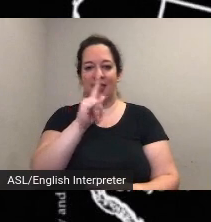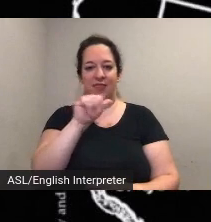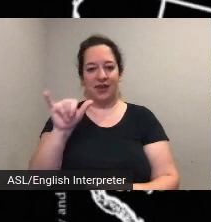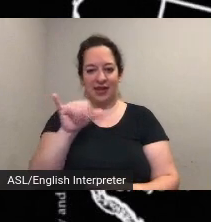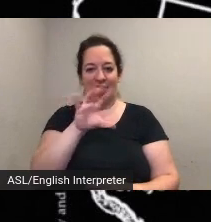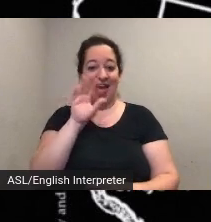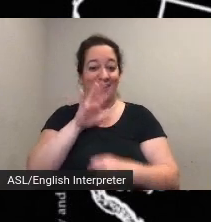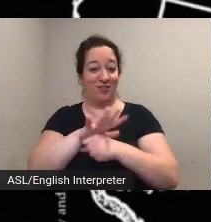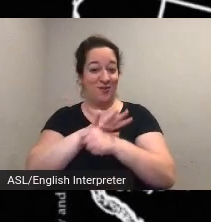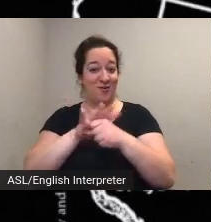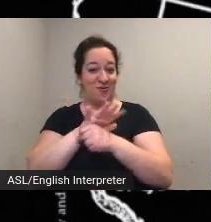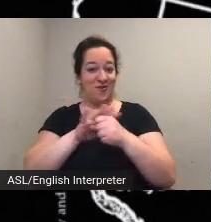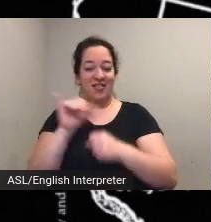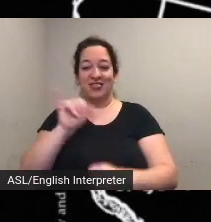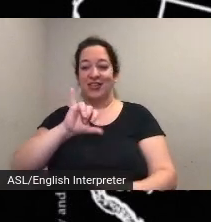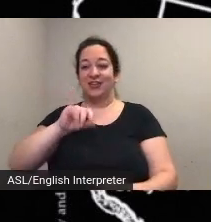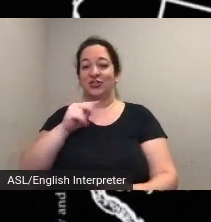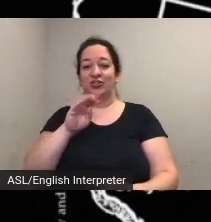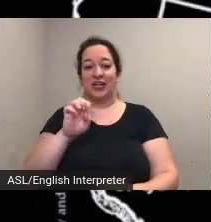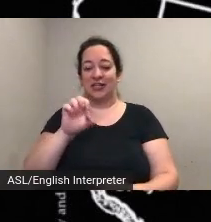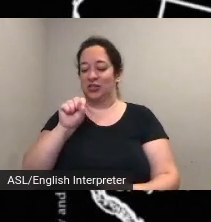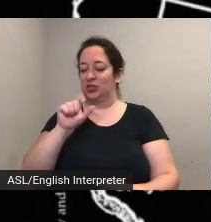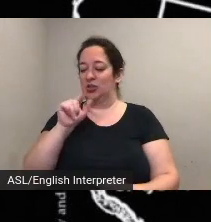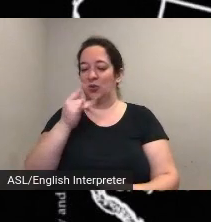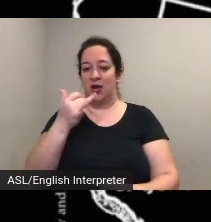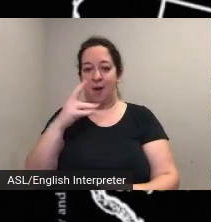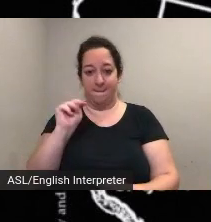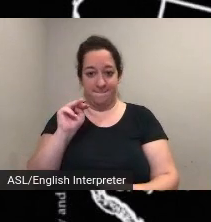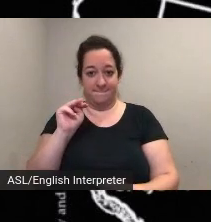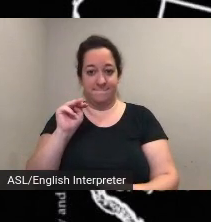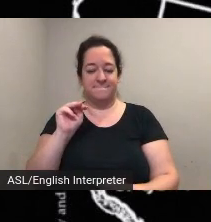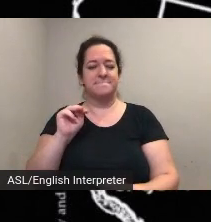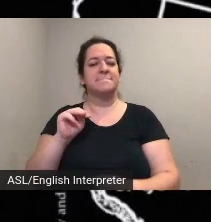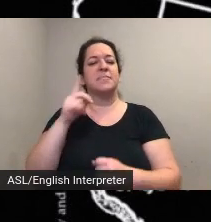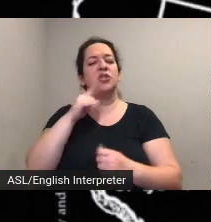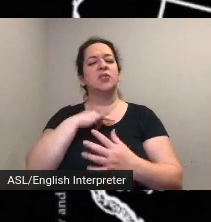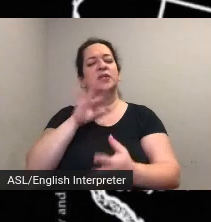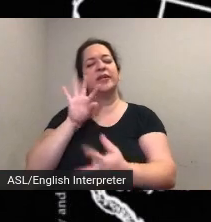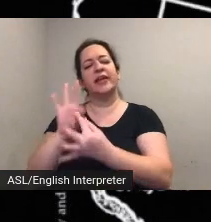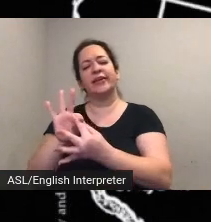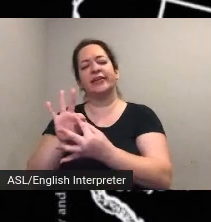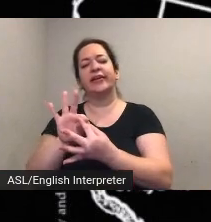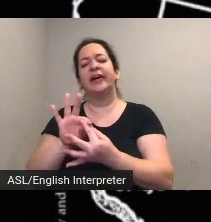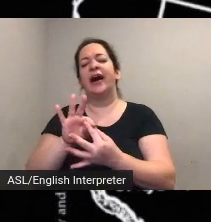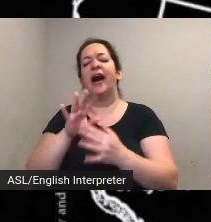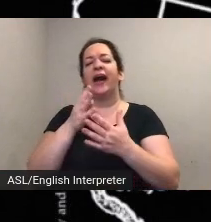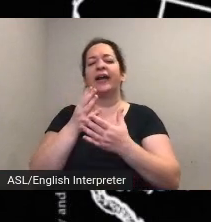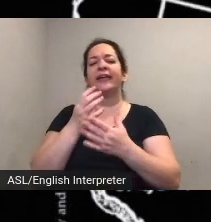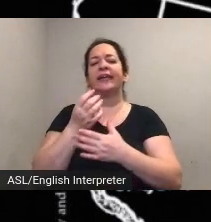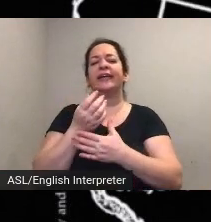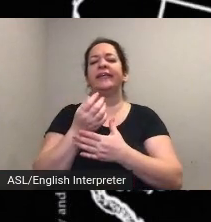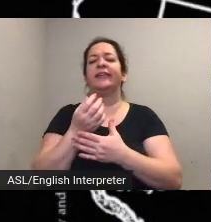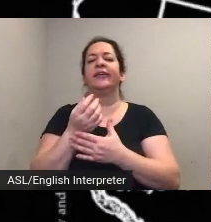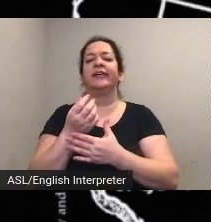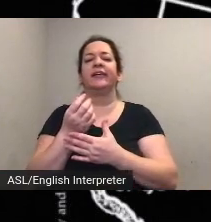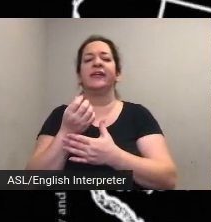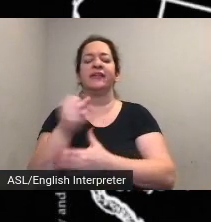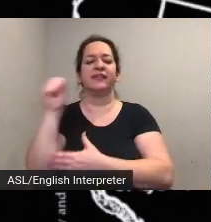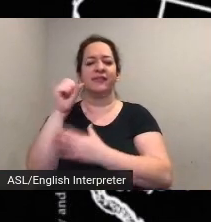such as jane slocum she was also connected to an activist and scholar from india who was working for women's education and